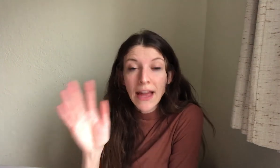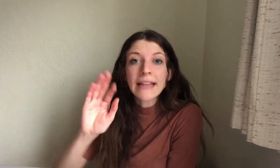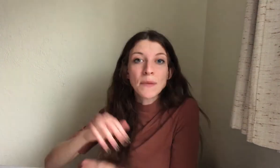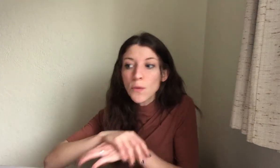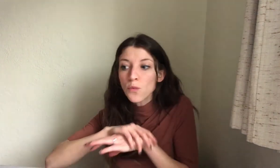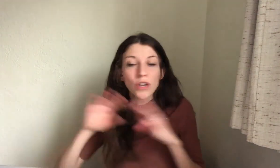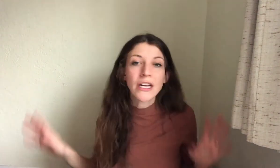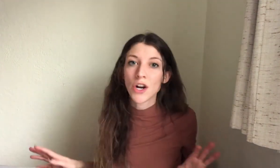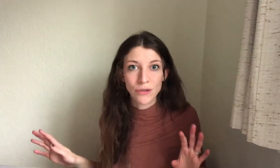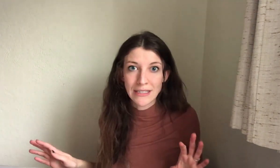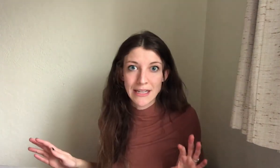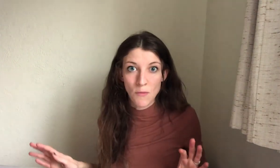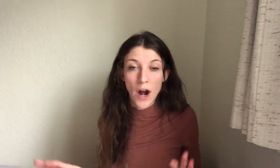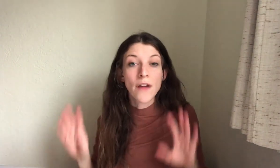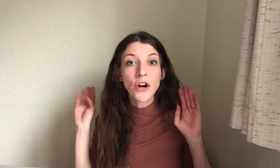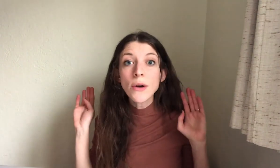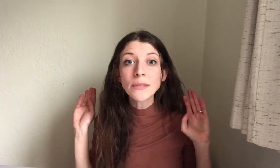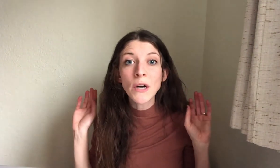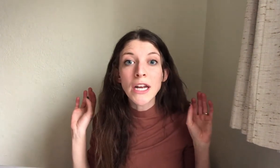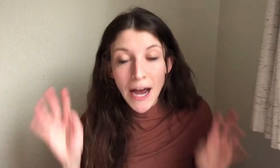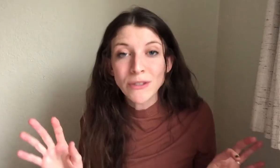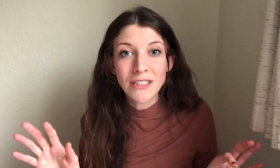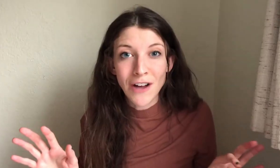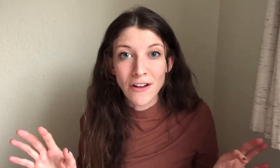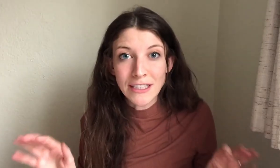like people really aren't using this anymore. If you're going to put 1000s of dollars into